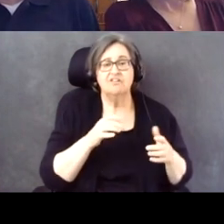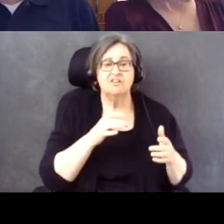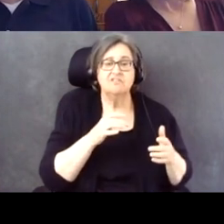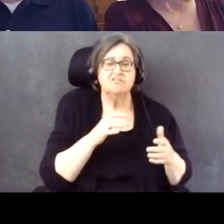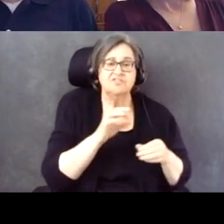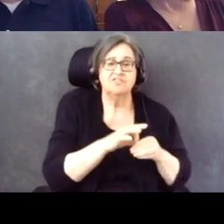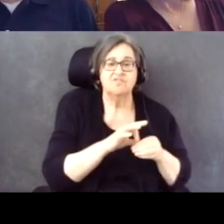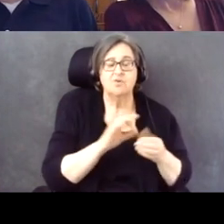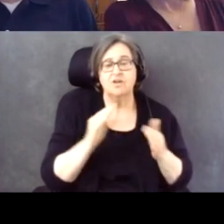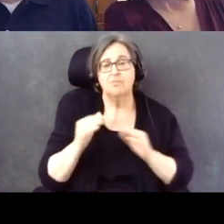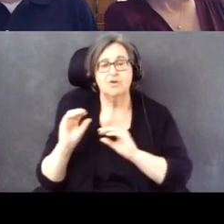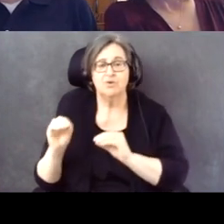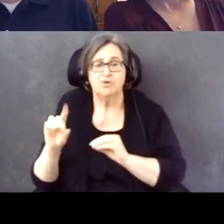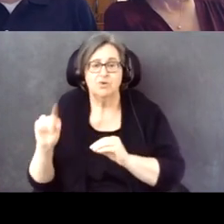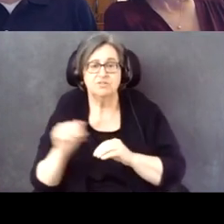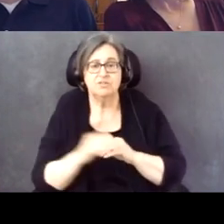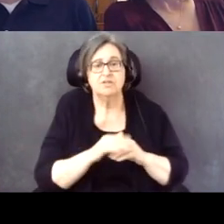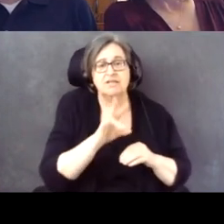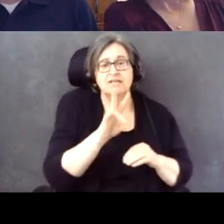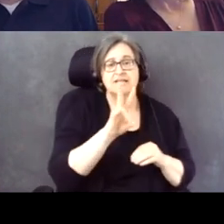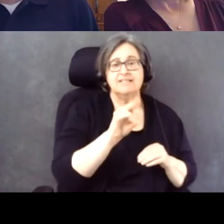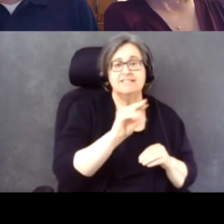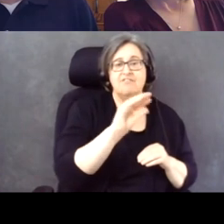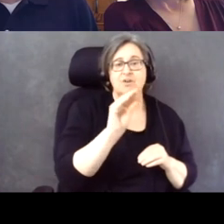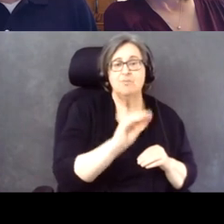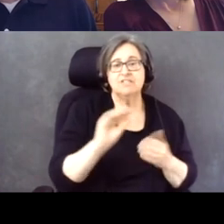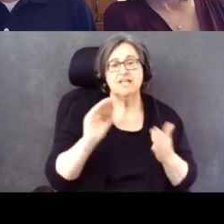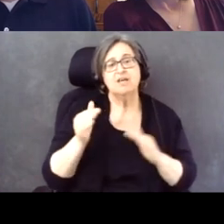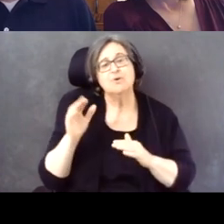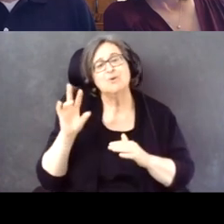70% compared to 73%.